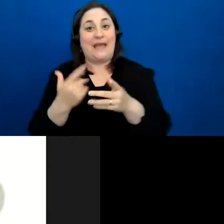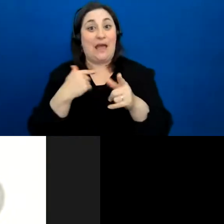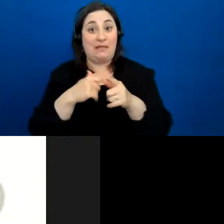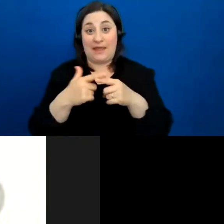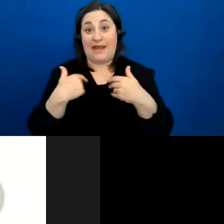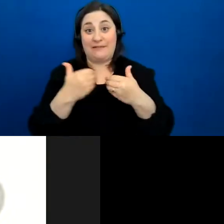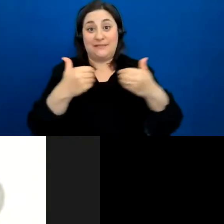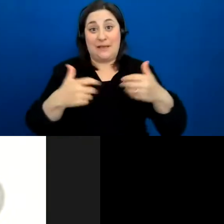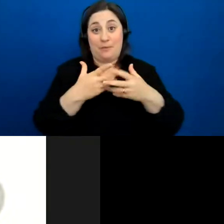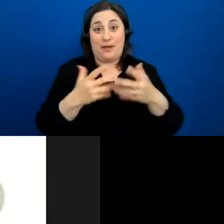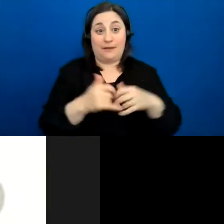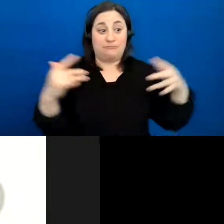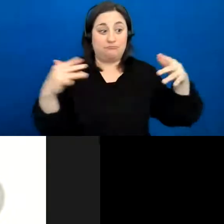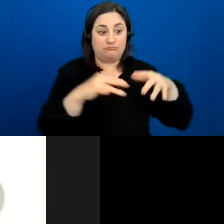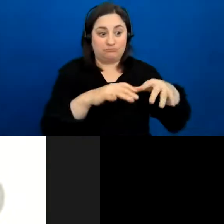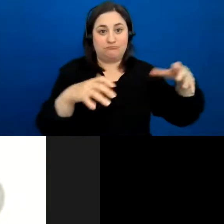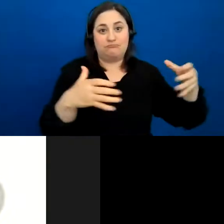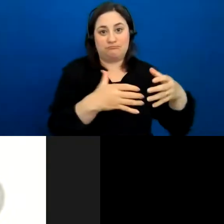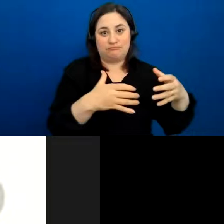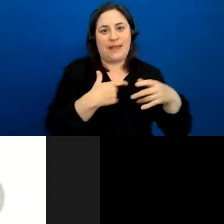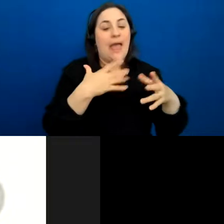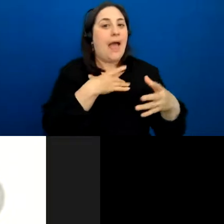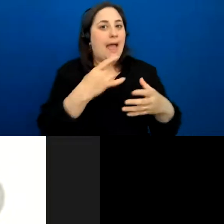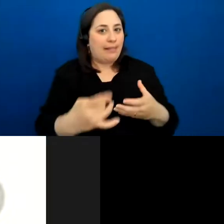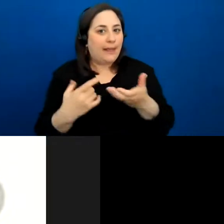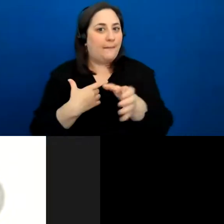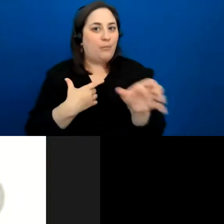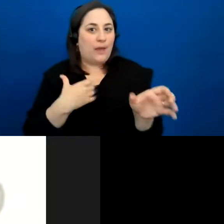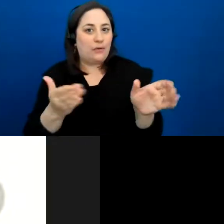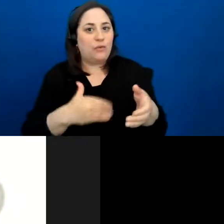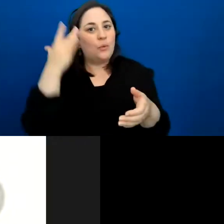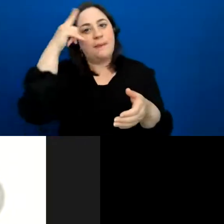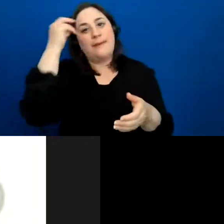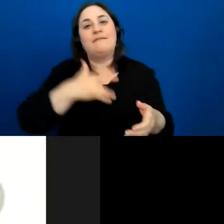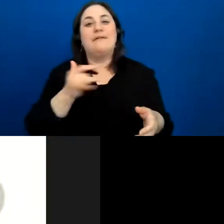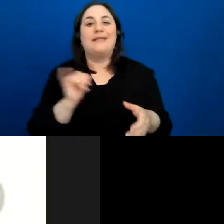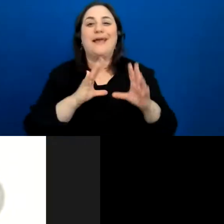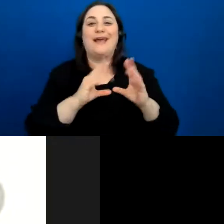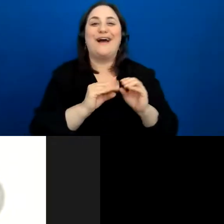really like doing it because it feels like it’s a conference where you can drop in and out of